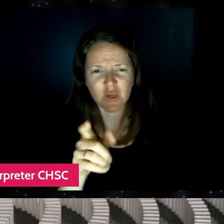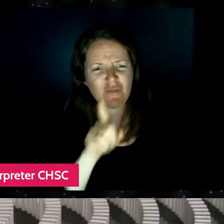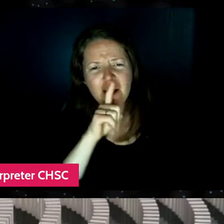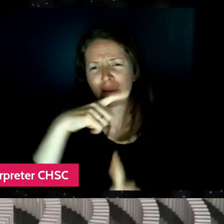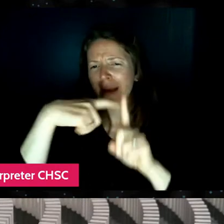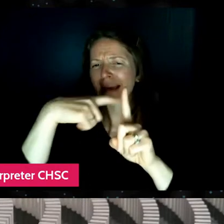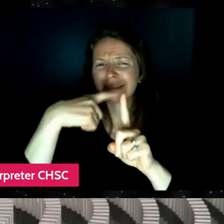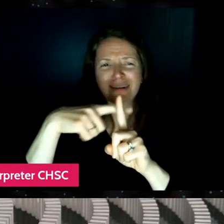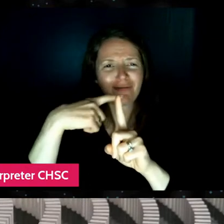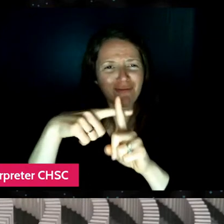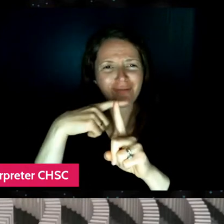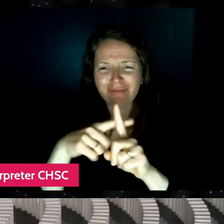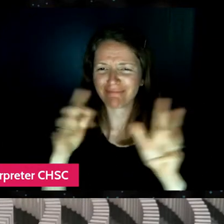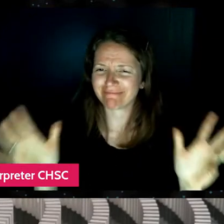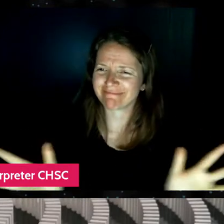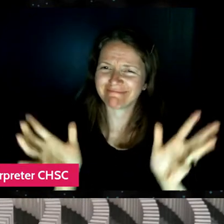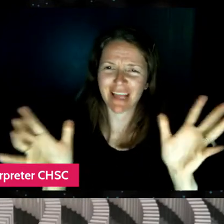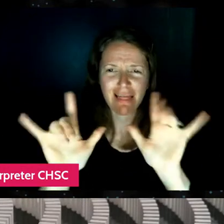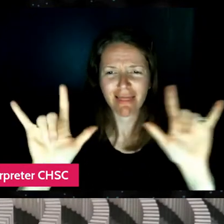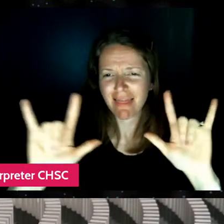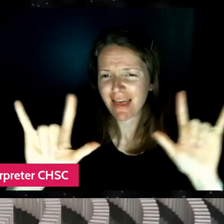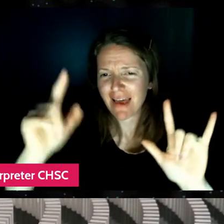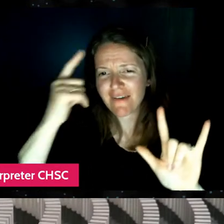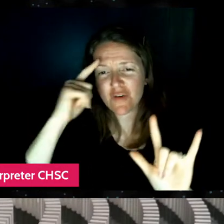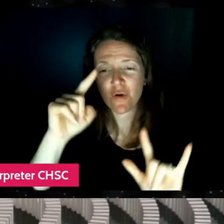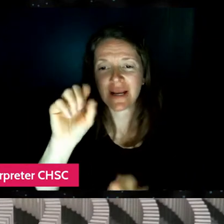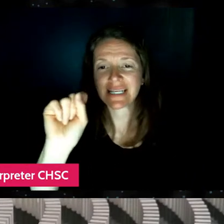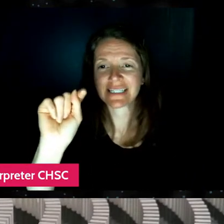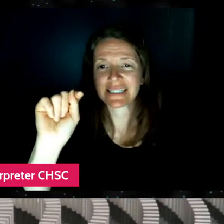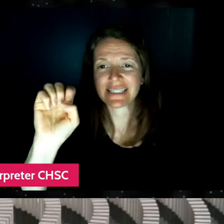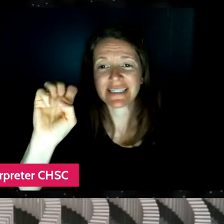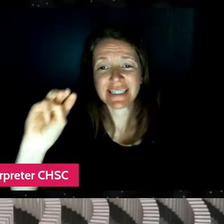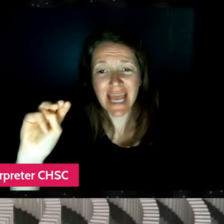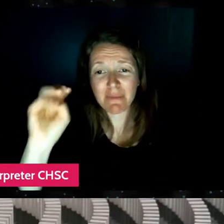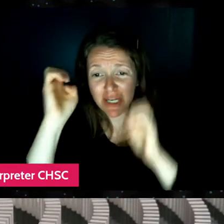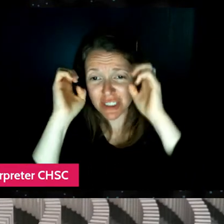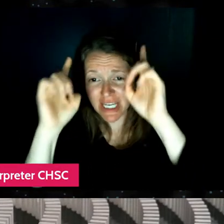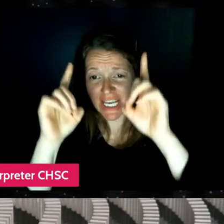We're trying to spread our love for, you know, STEM education and get people into building.